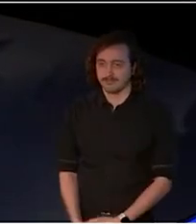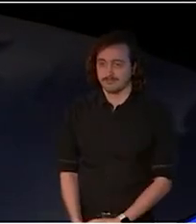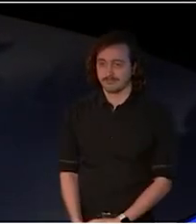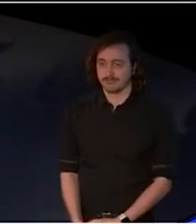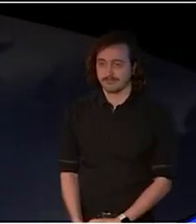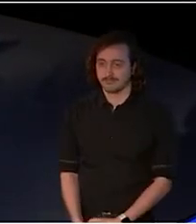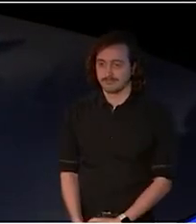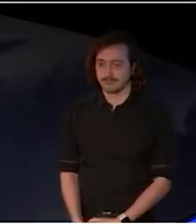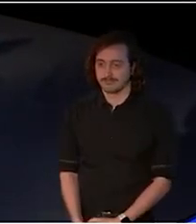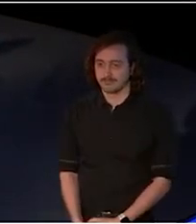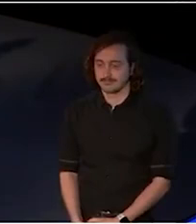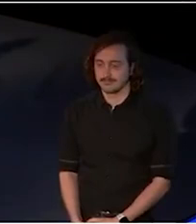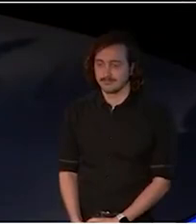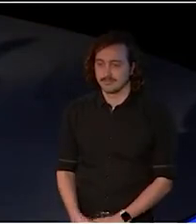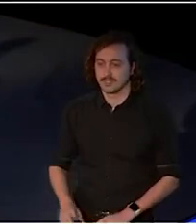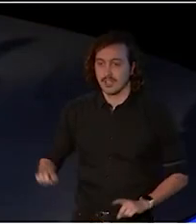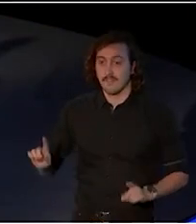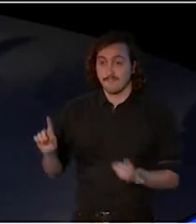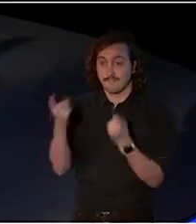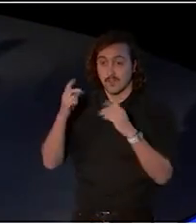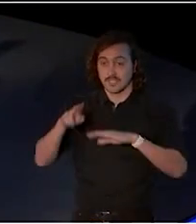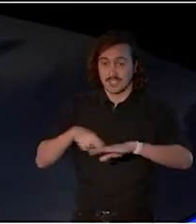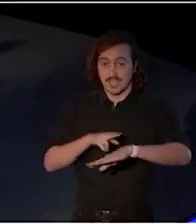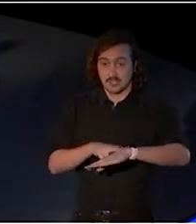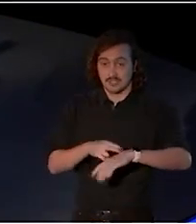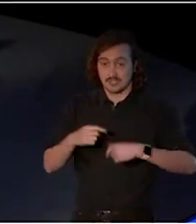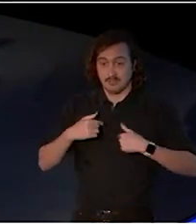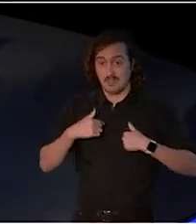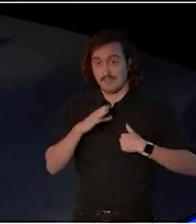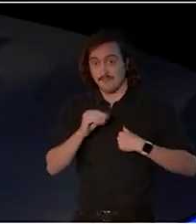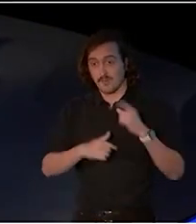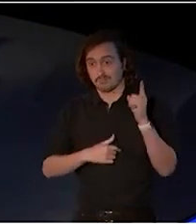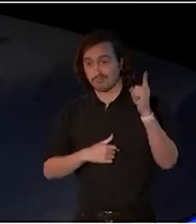And as a First Nation woman from the Top End regions of Australia